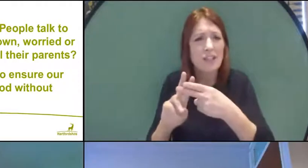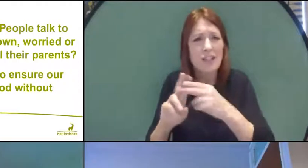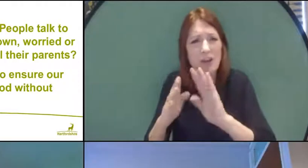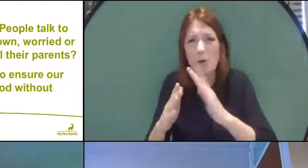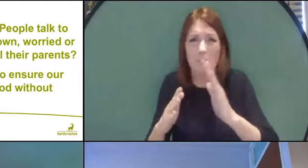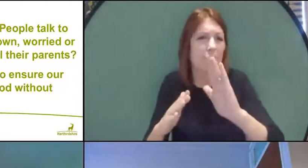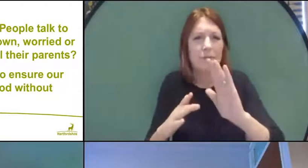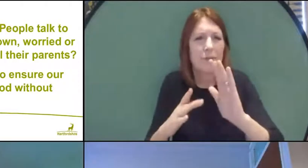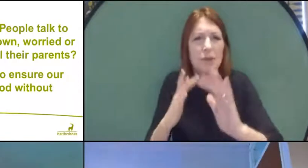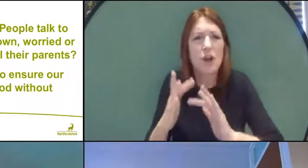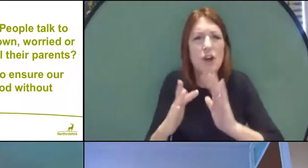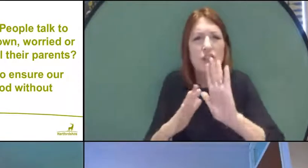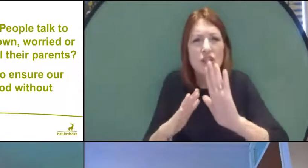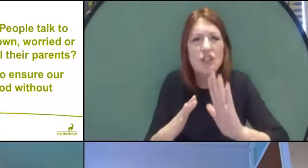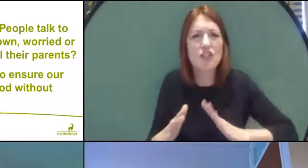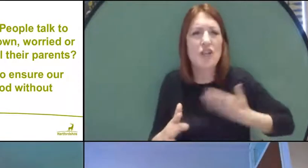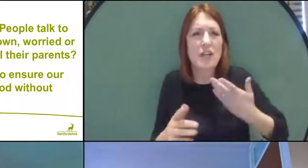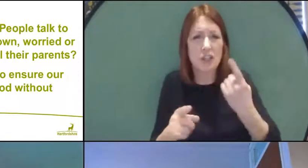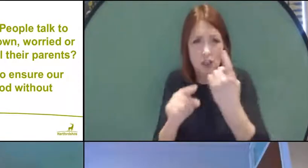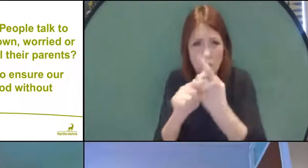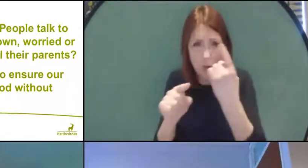web address will put you in touch with people